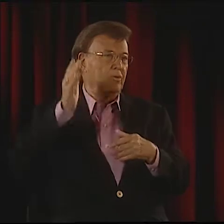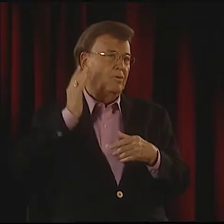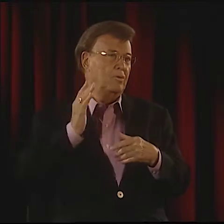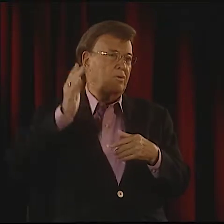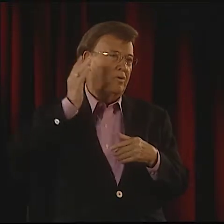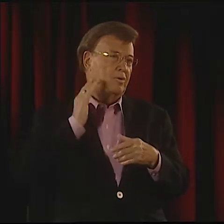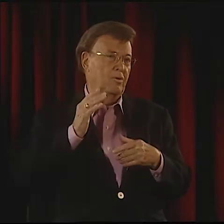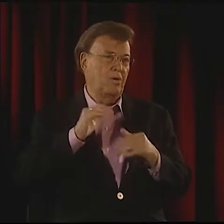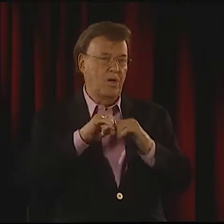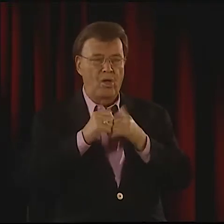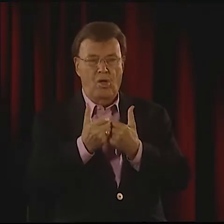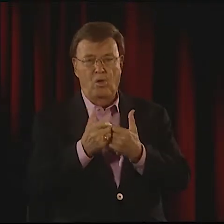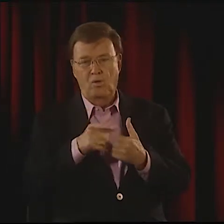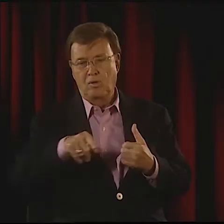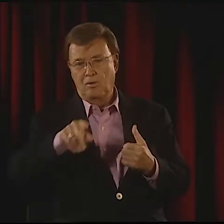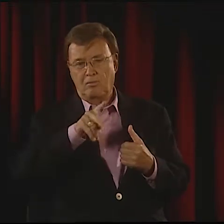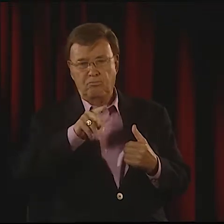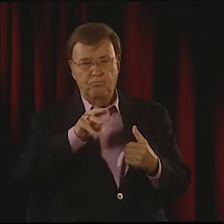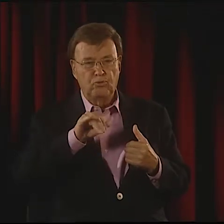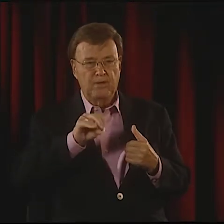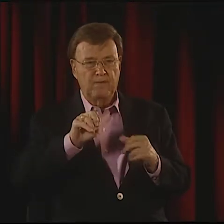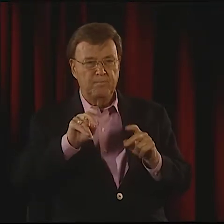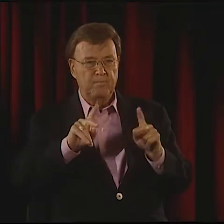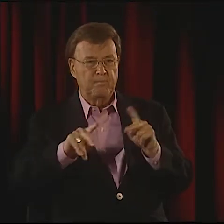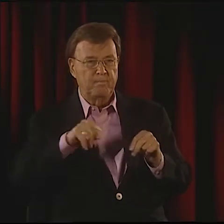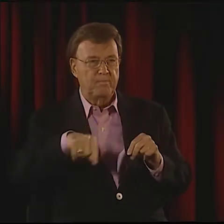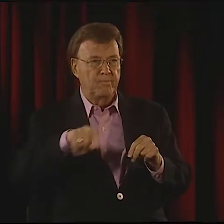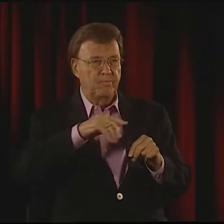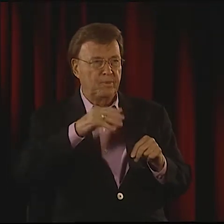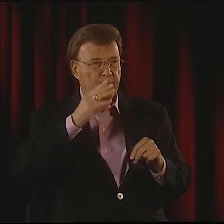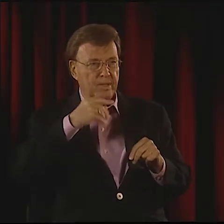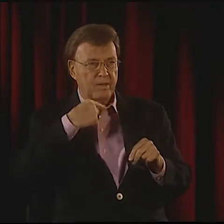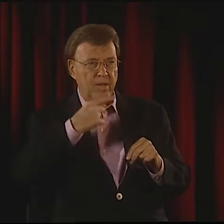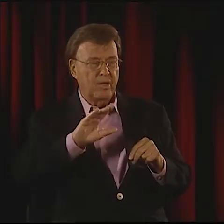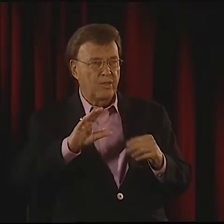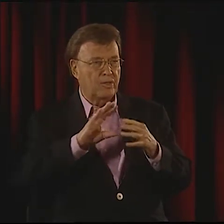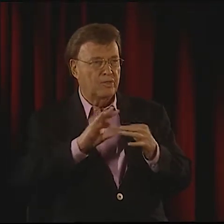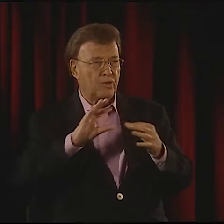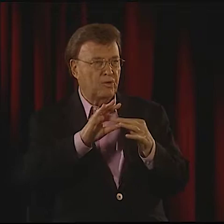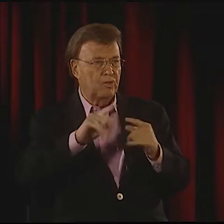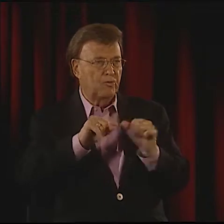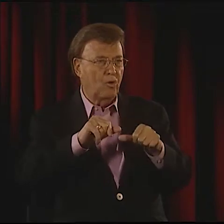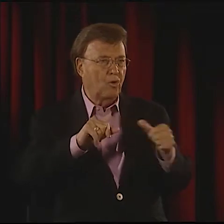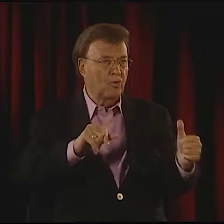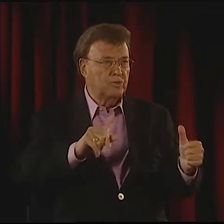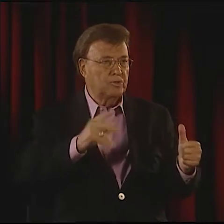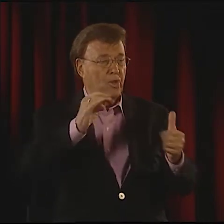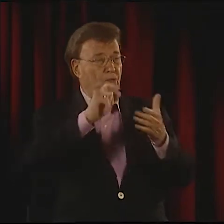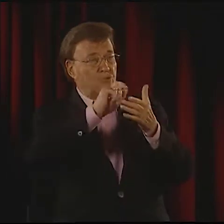LITTLE GIRLS AND BOYS, THIS IS THEIR FIRST LANGUAGE, AND I THINK MAYBE LONG AGO, SIGNING OR GESTURE